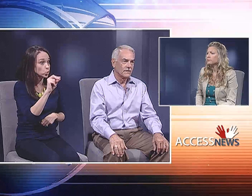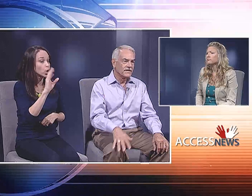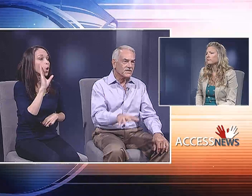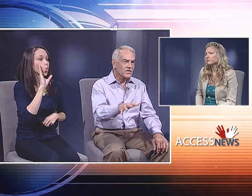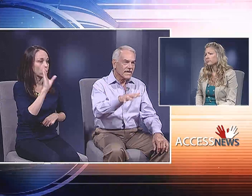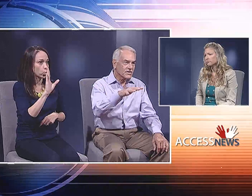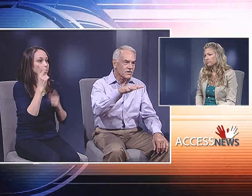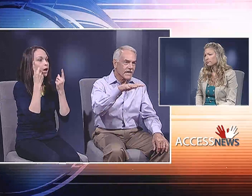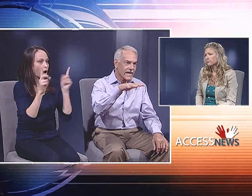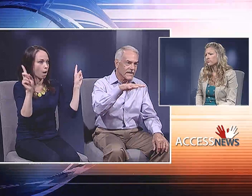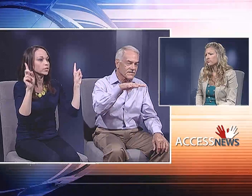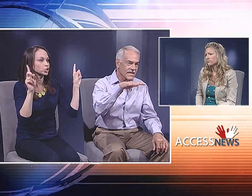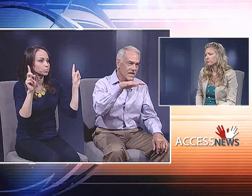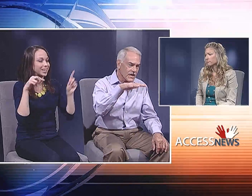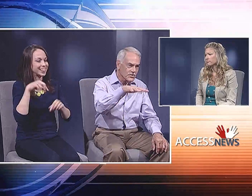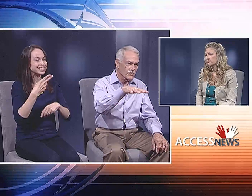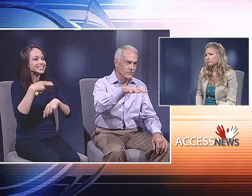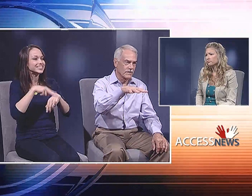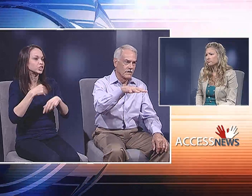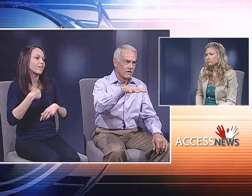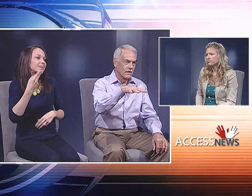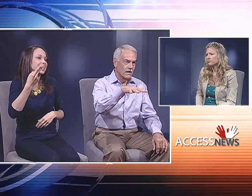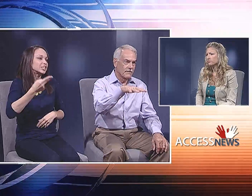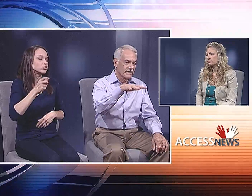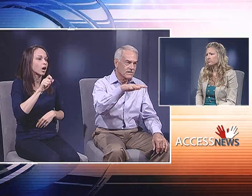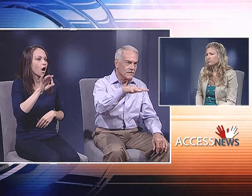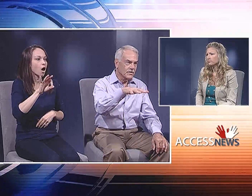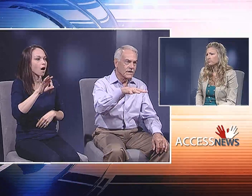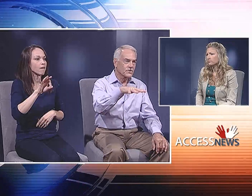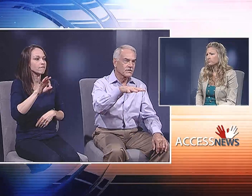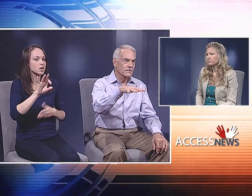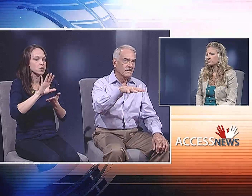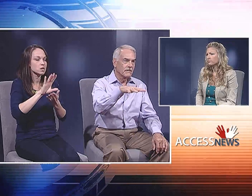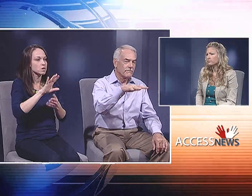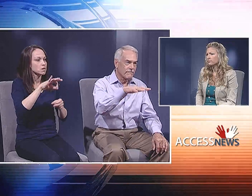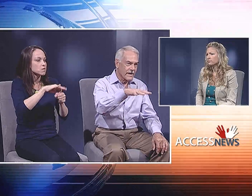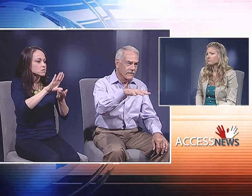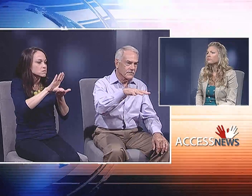This nation has a history of intimidation, violence,